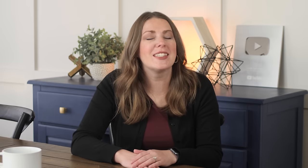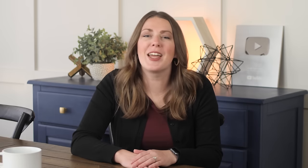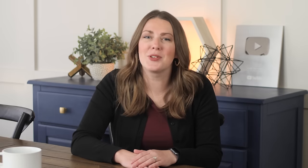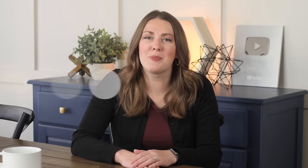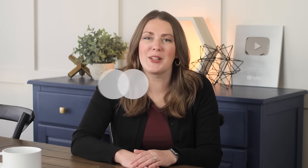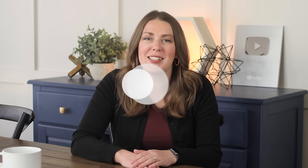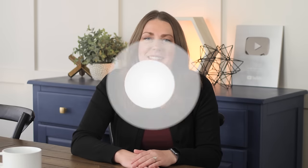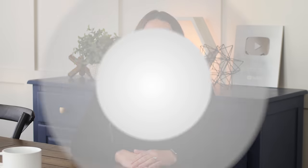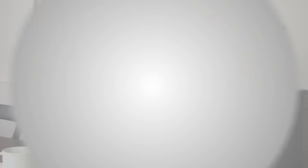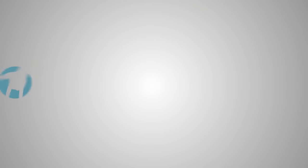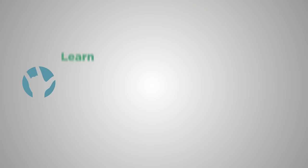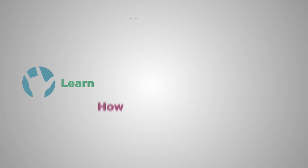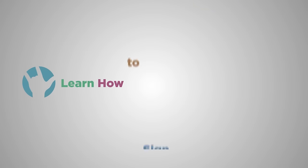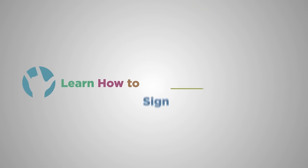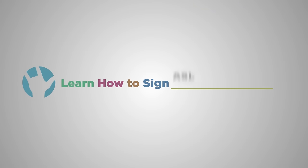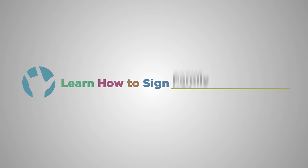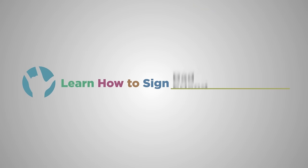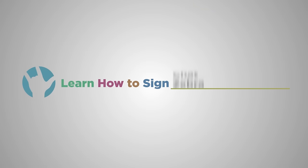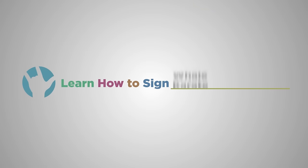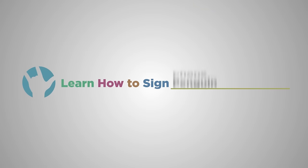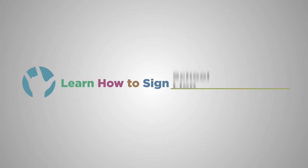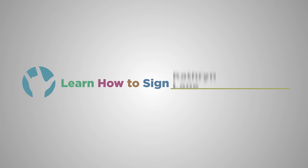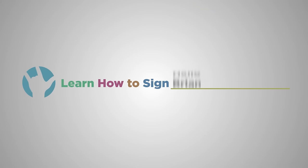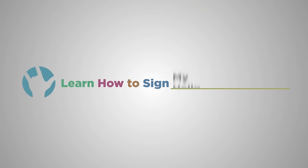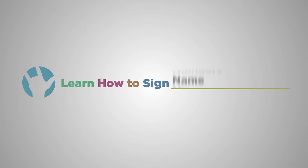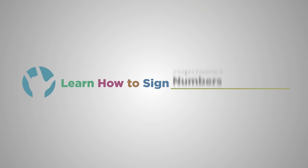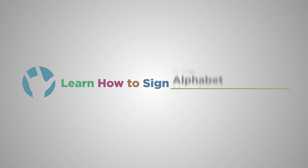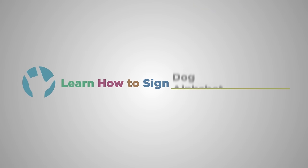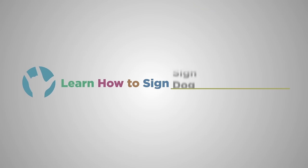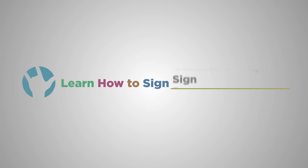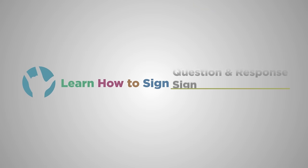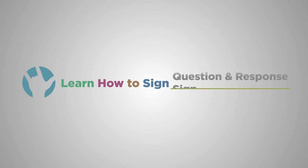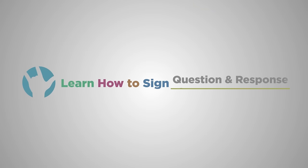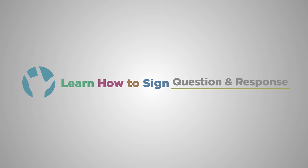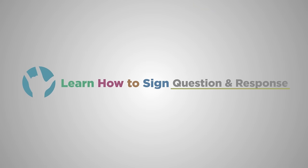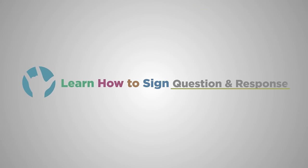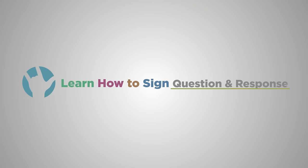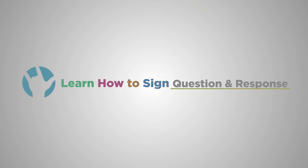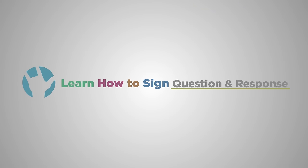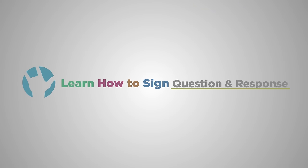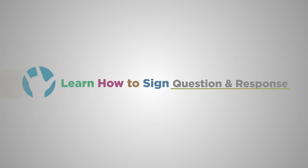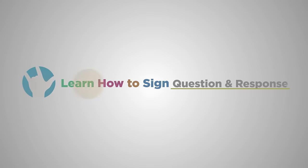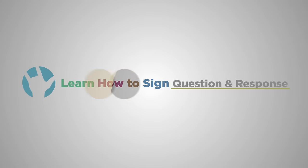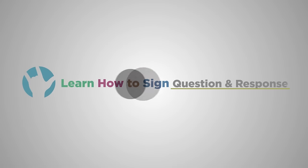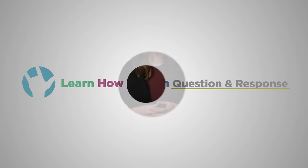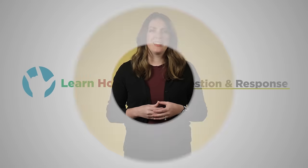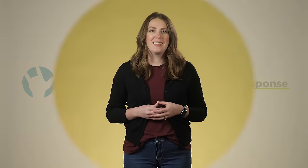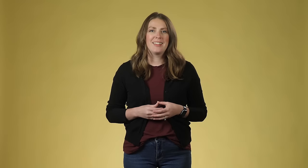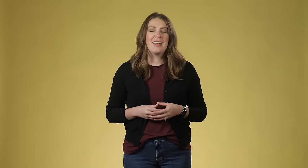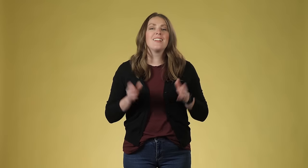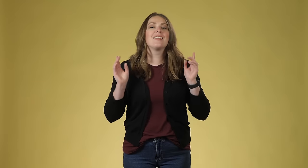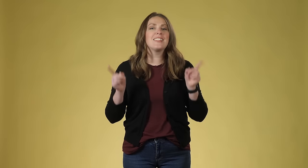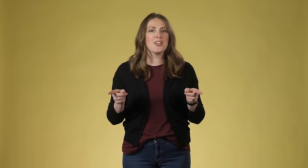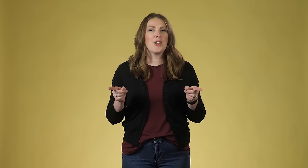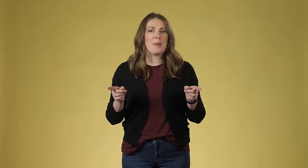Your eyebrows are going to go down when associated with that 'Wh' sentence and also you are going to